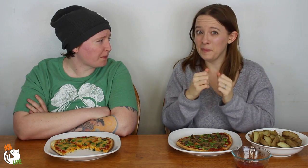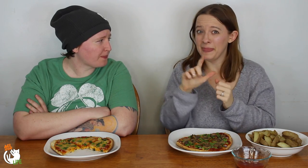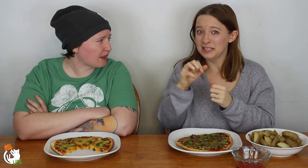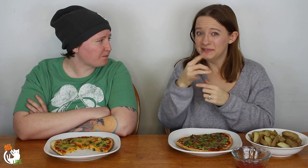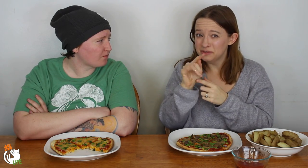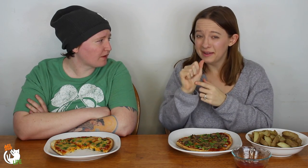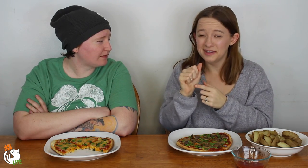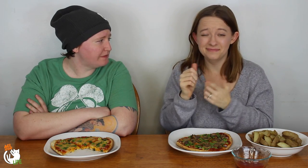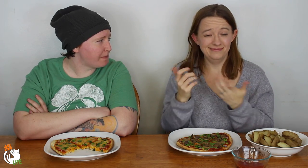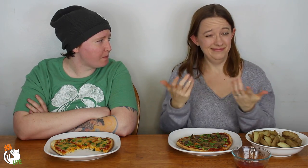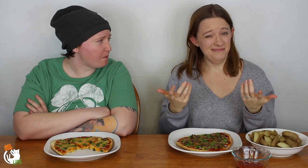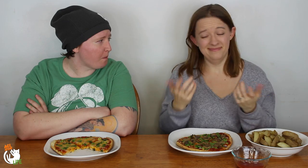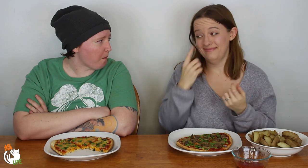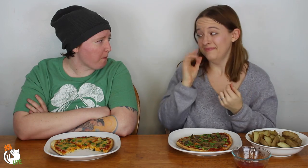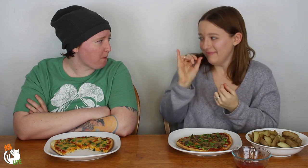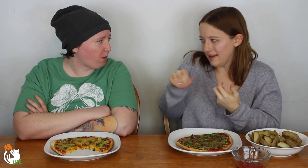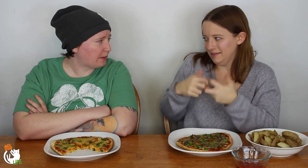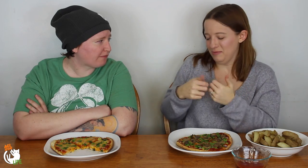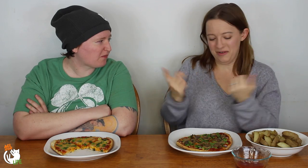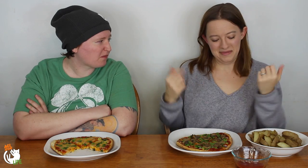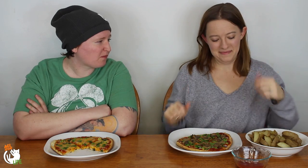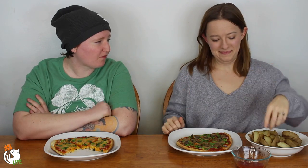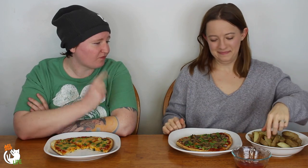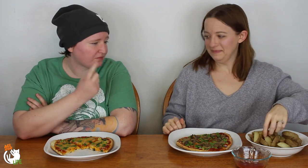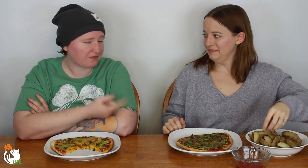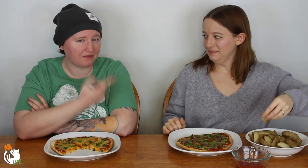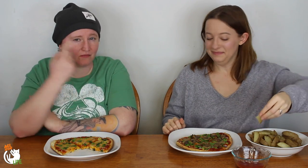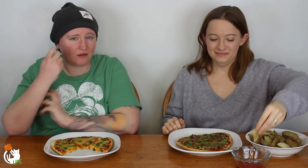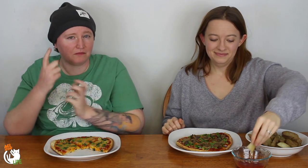But if it's related to the LGBTQIA, I mean that's the issue I'm having a problem with.